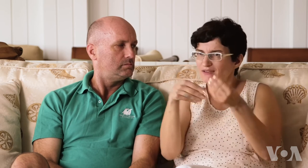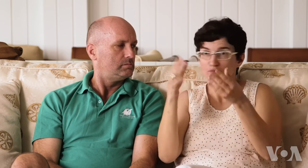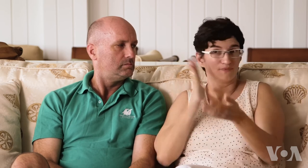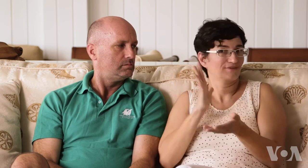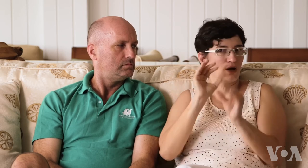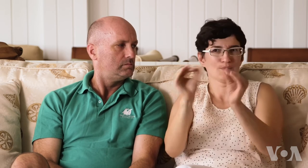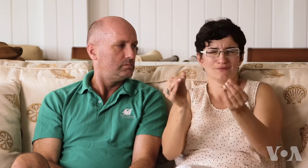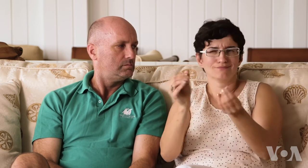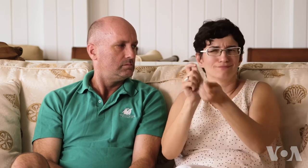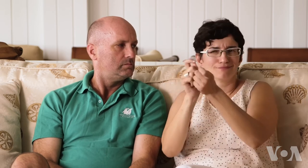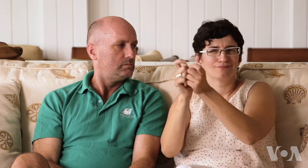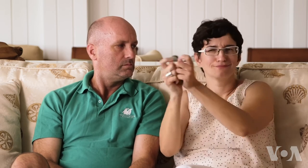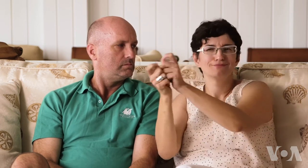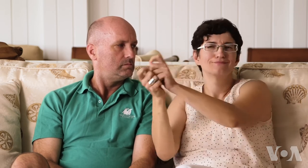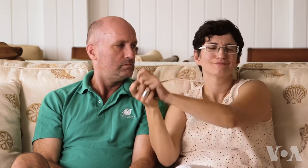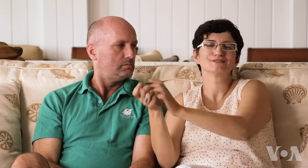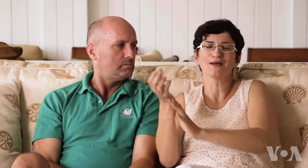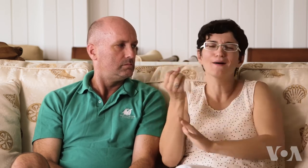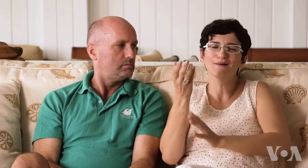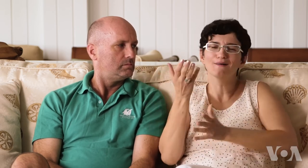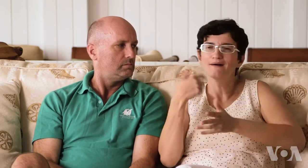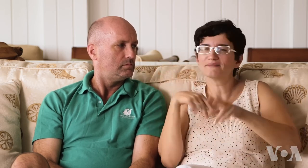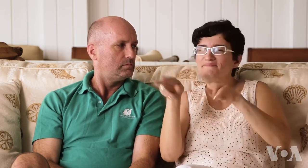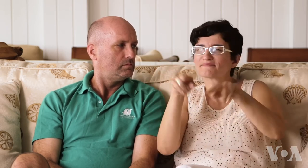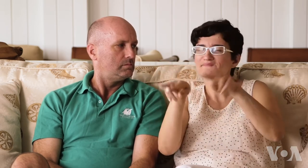Before there wasn’t anything like that, but now they are incorporating that.